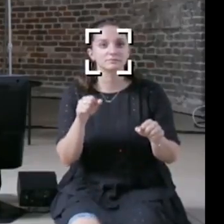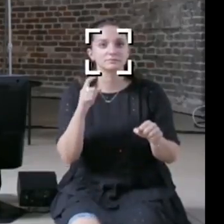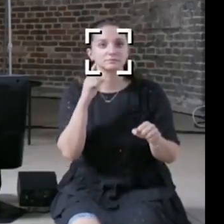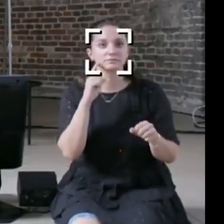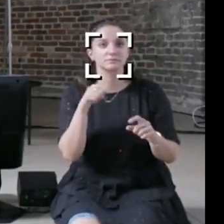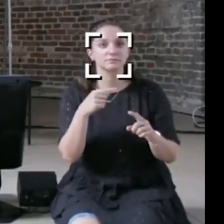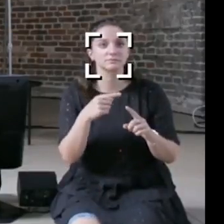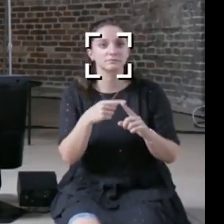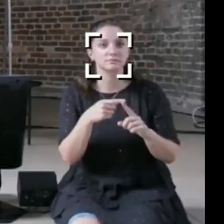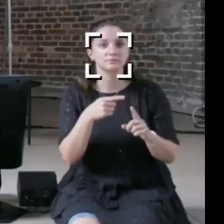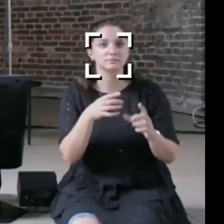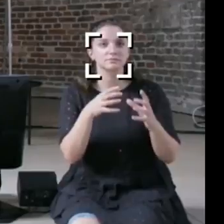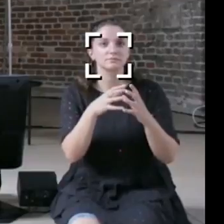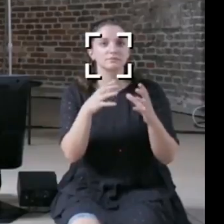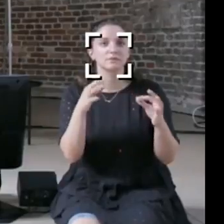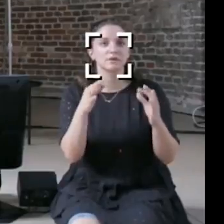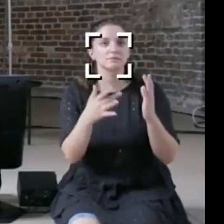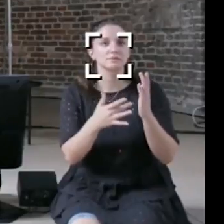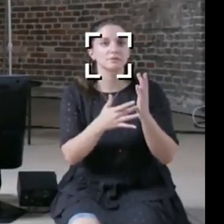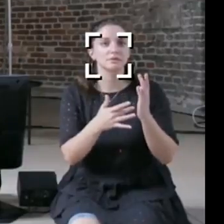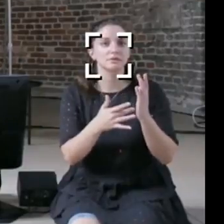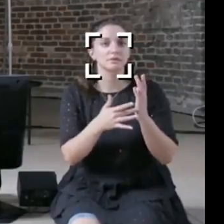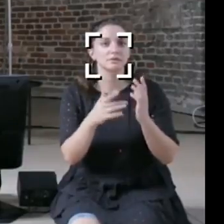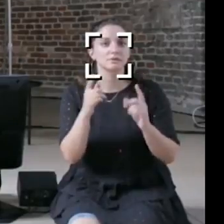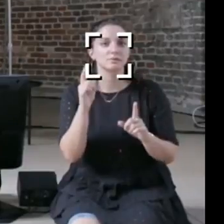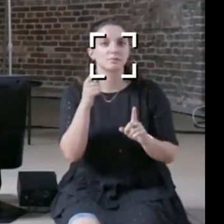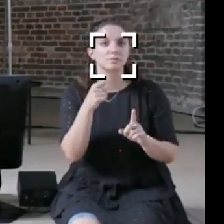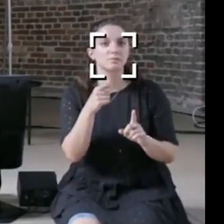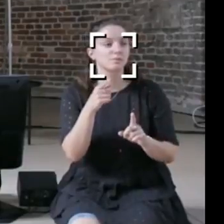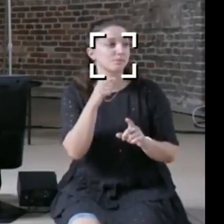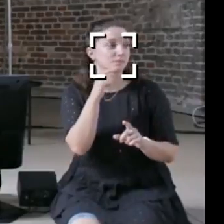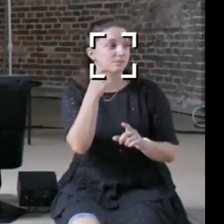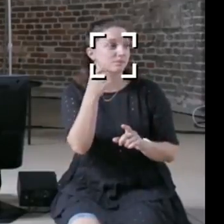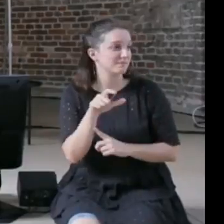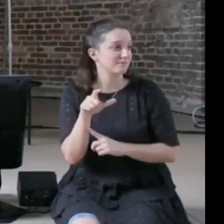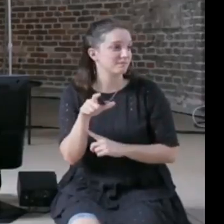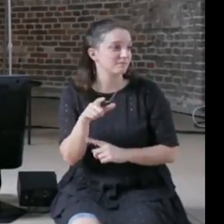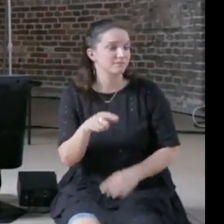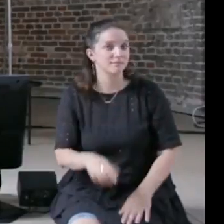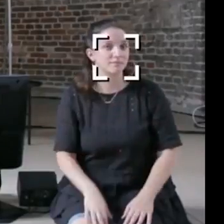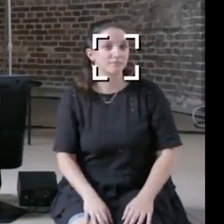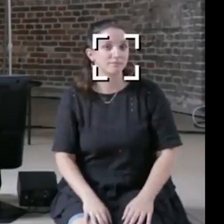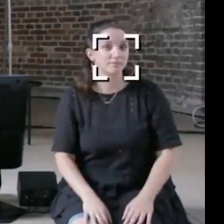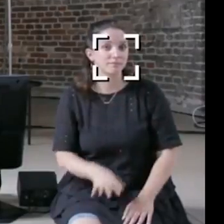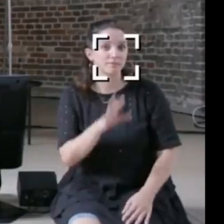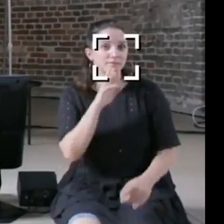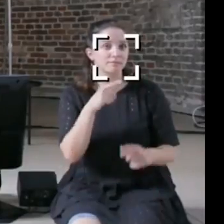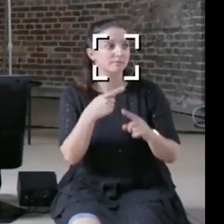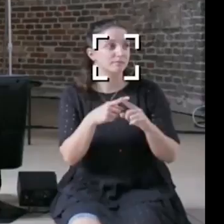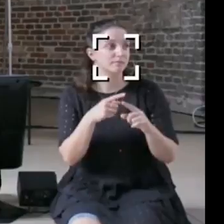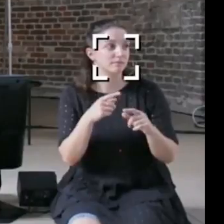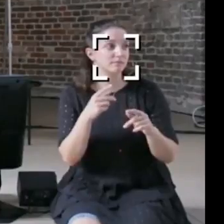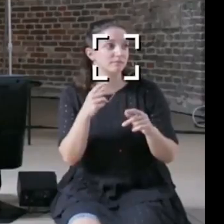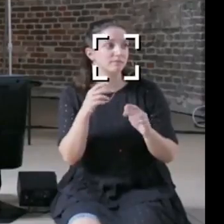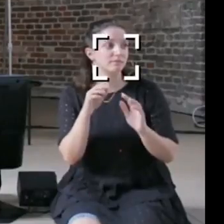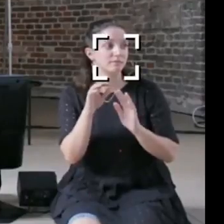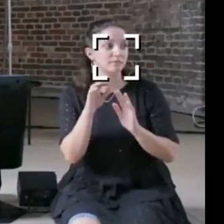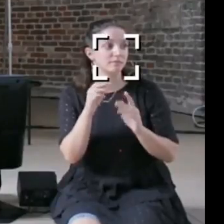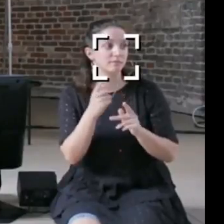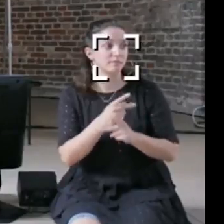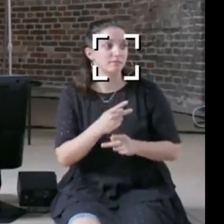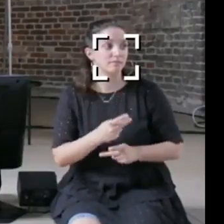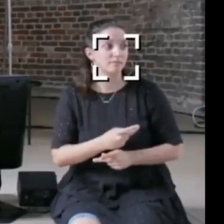technology very much adapts, but are not analyzed and we kind of start to see that they're going